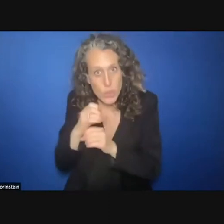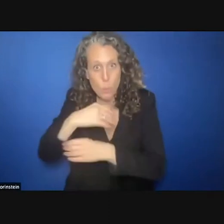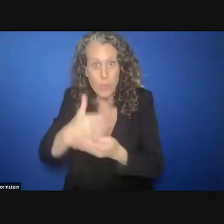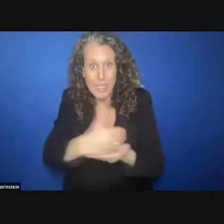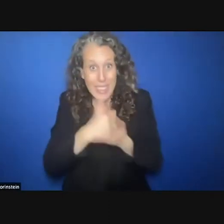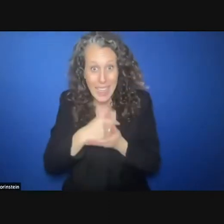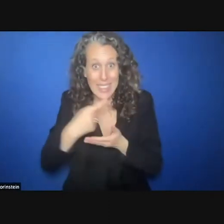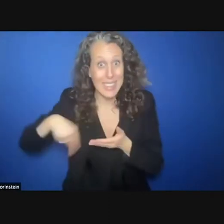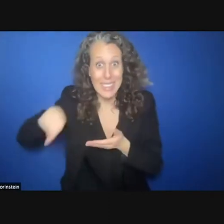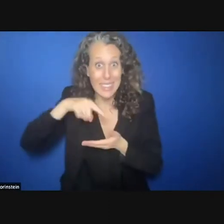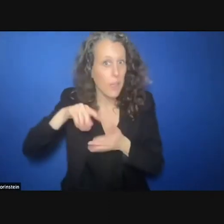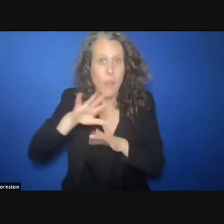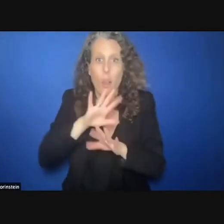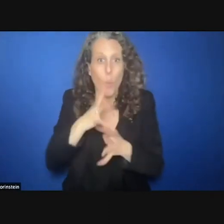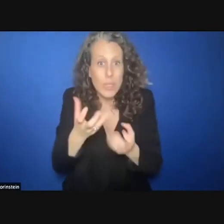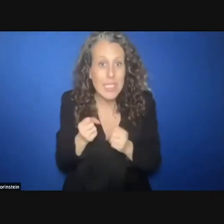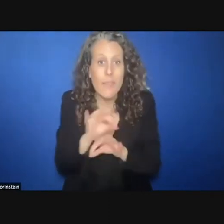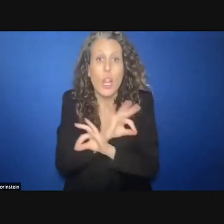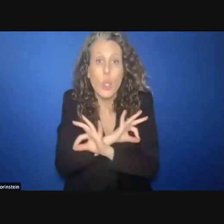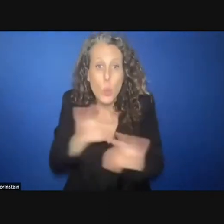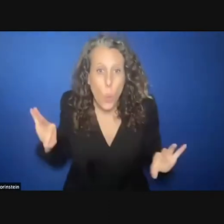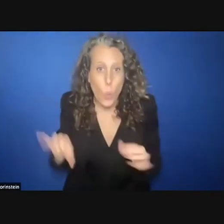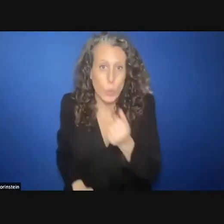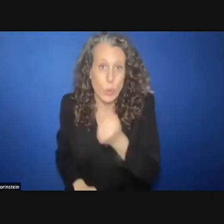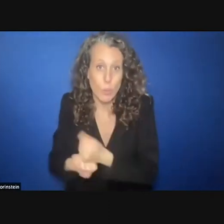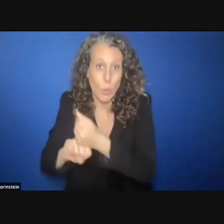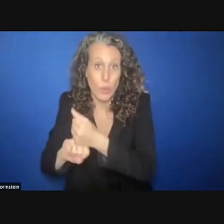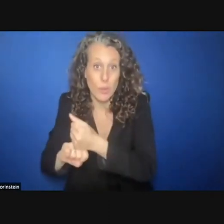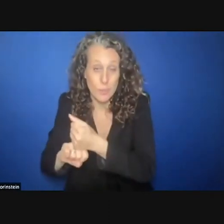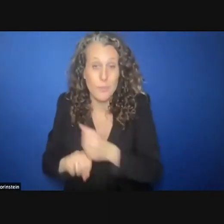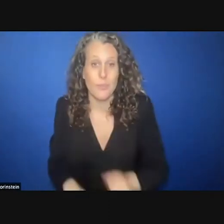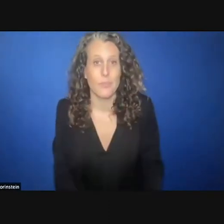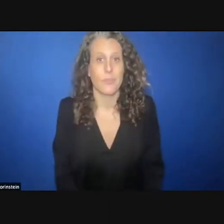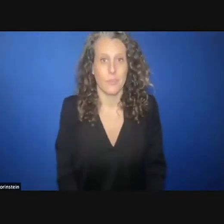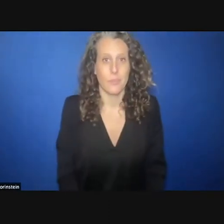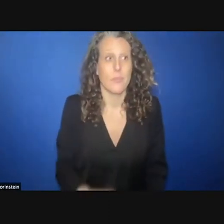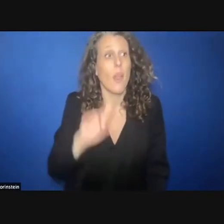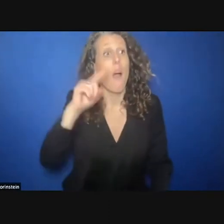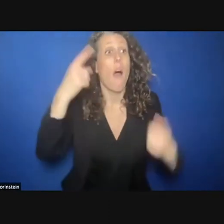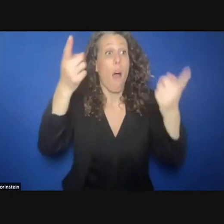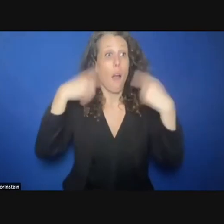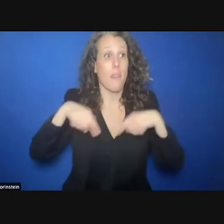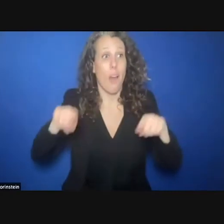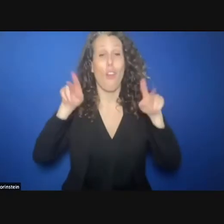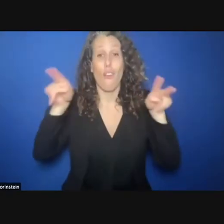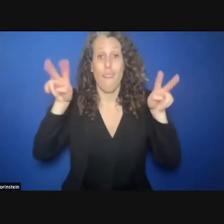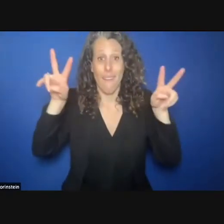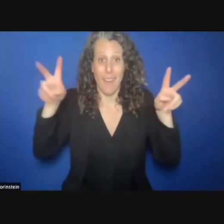receive any assistance at all. And a headline that gives a revealing snapshot of the donor community,